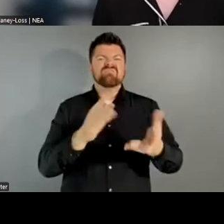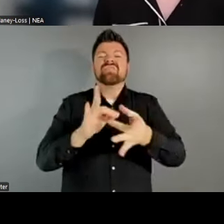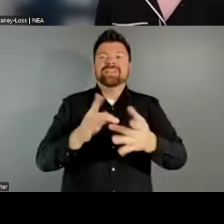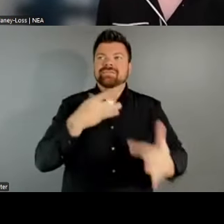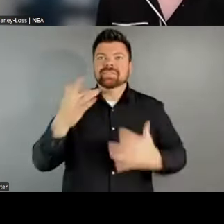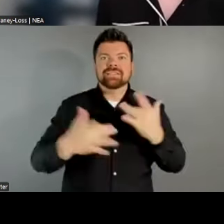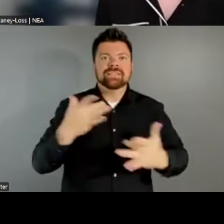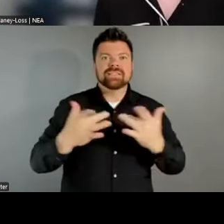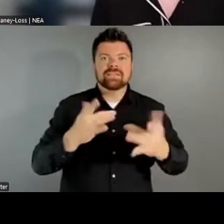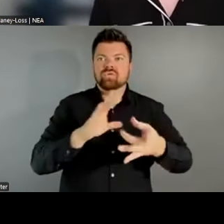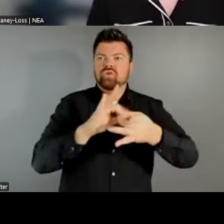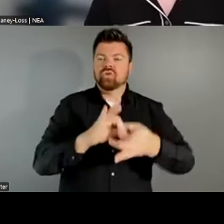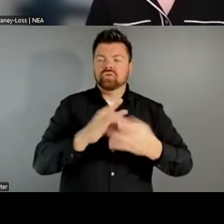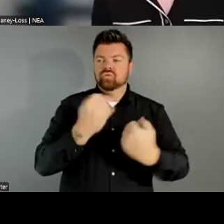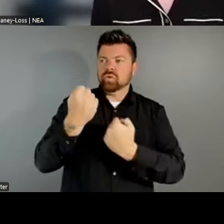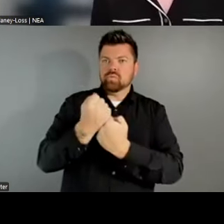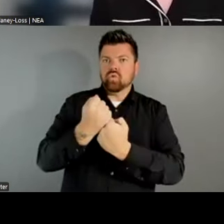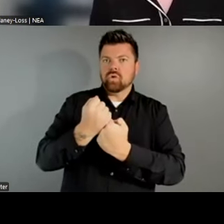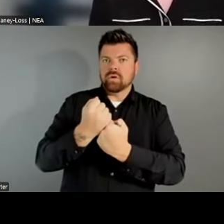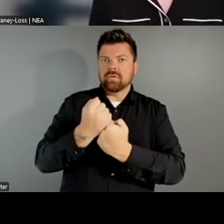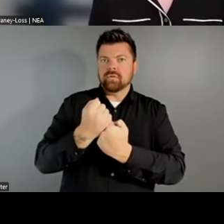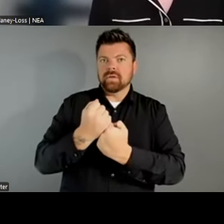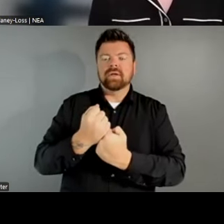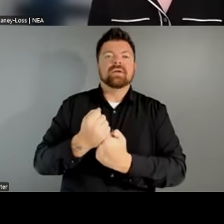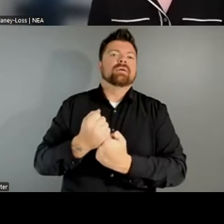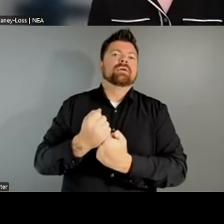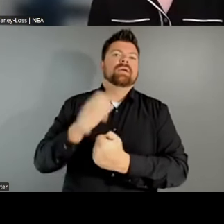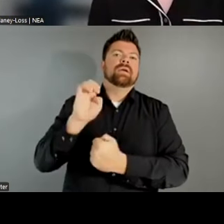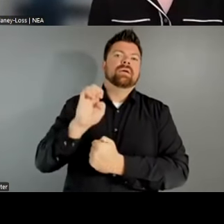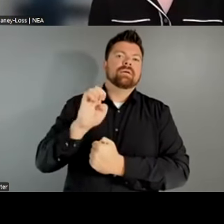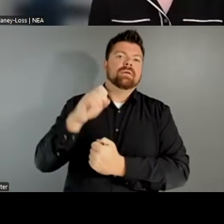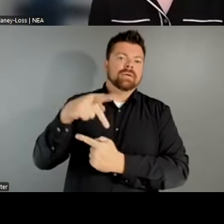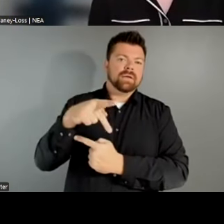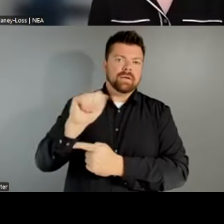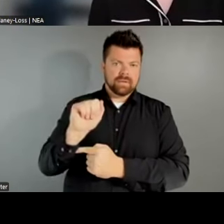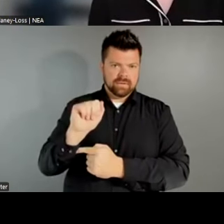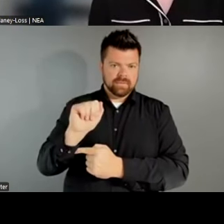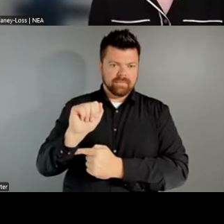the partnership with the Environmental Protection Agency, fostering six artists in residence around